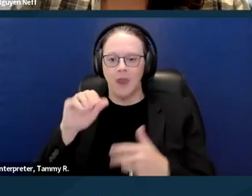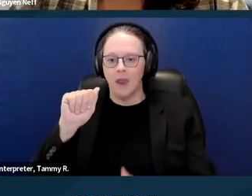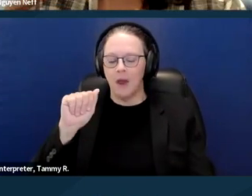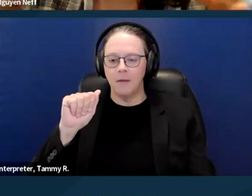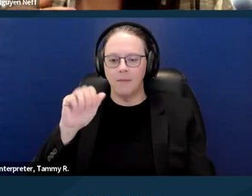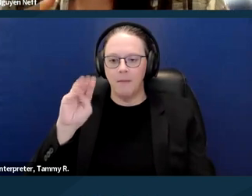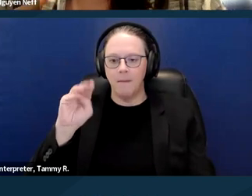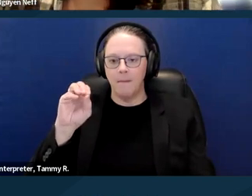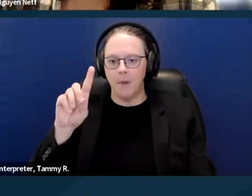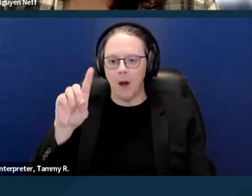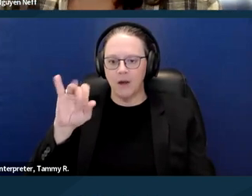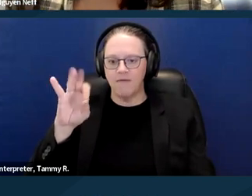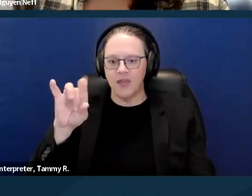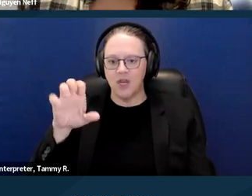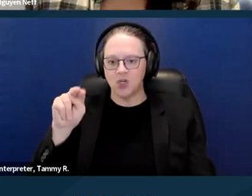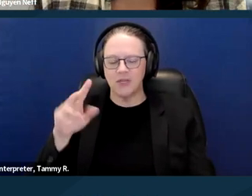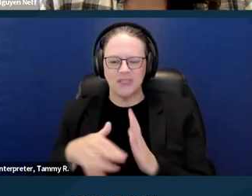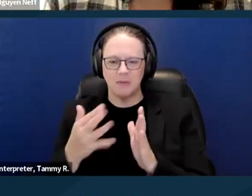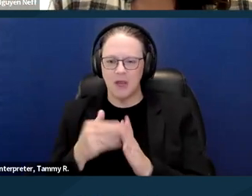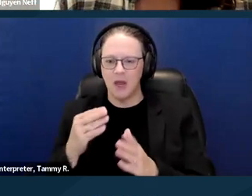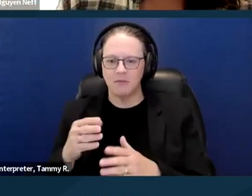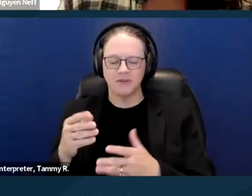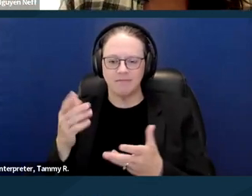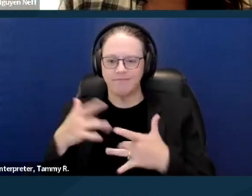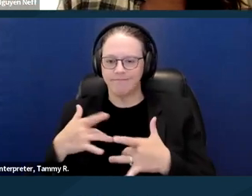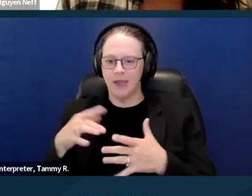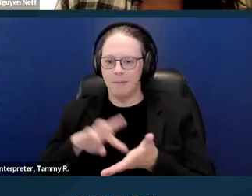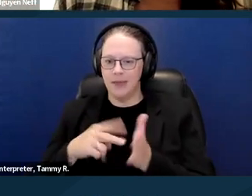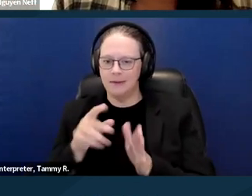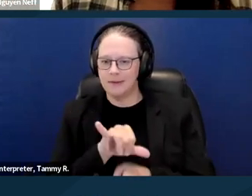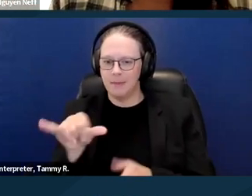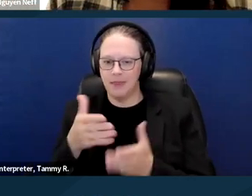And in different laws are used interchangeably. In the context of FEHA,